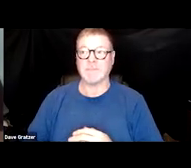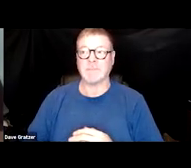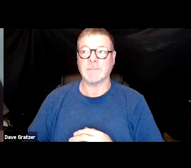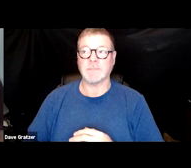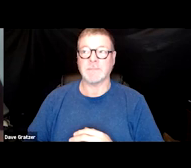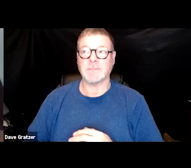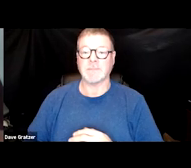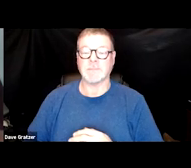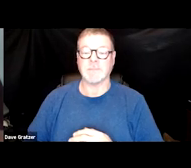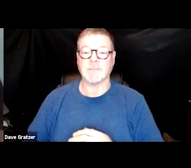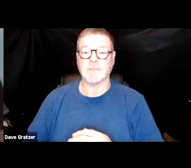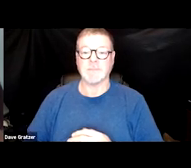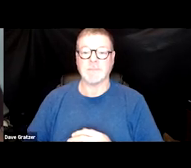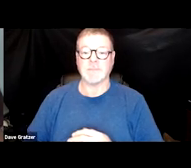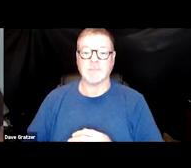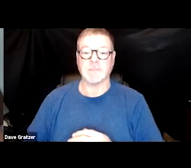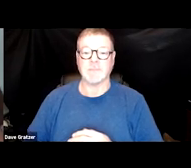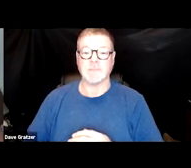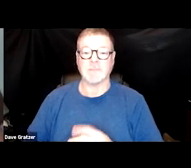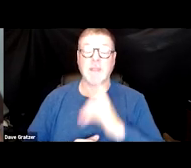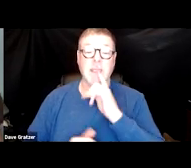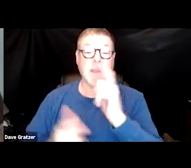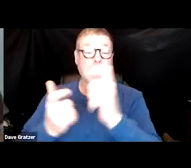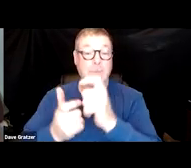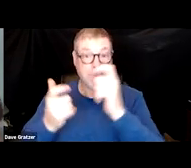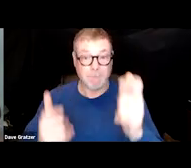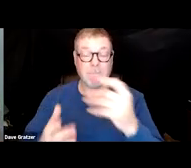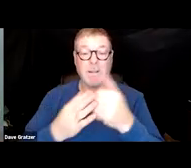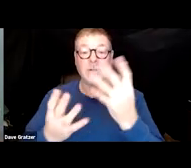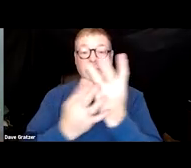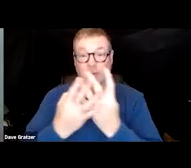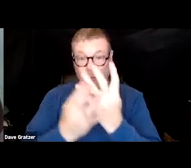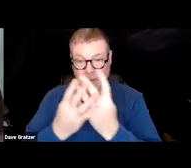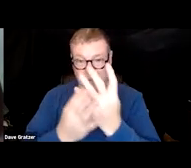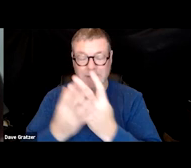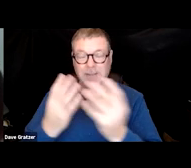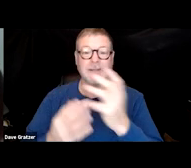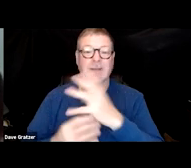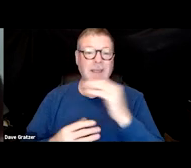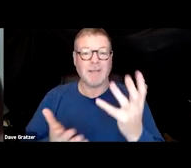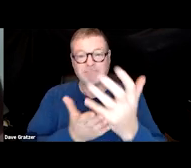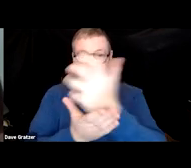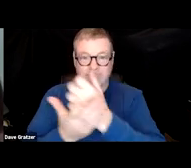I would say a major factor in screening him and gathering some information from him,